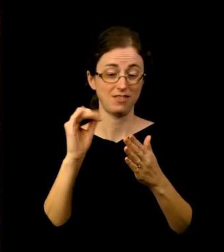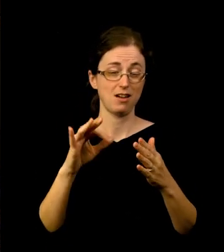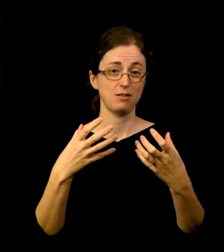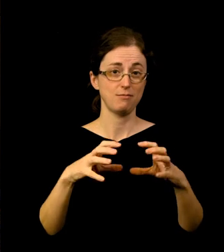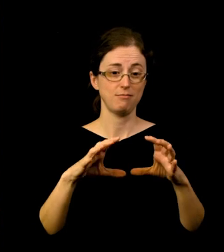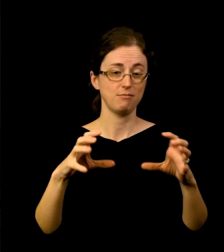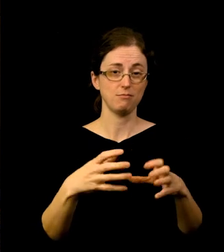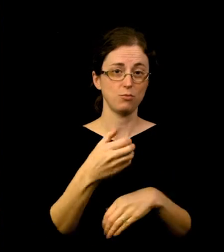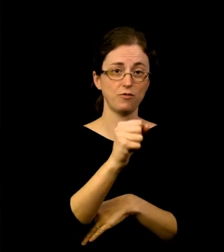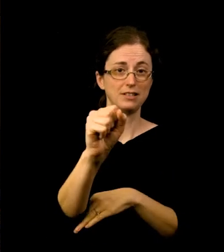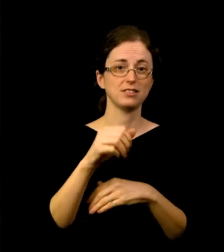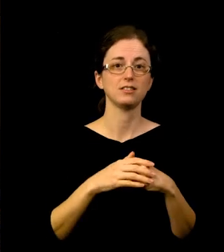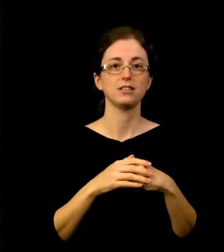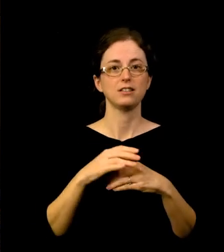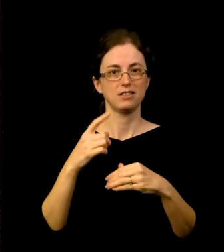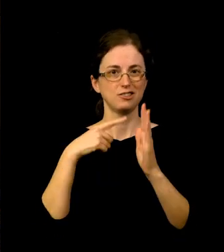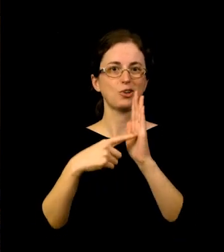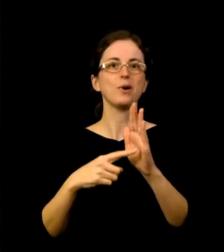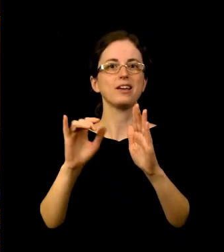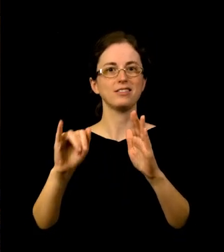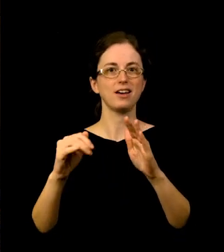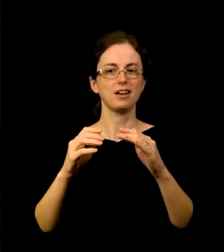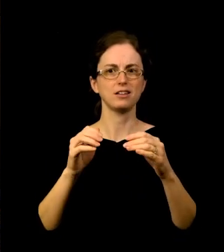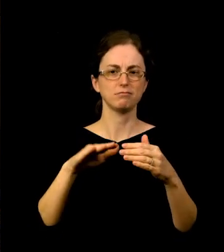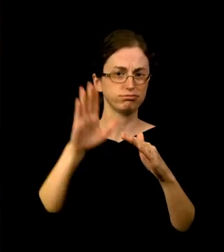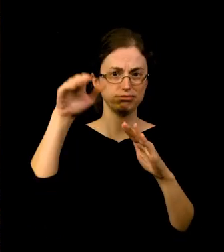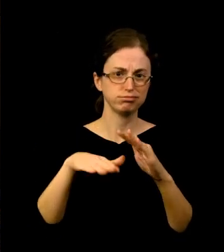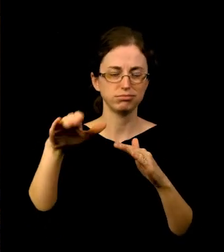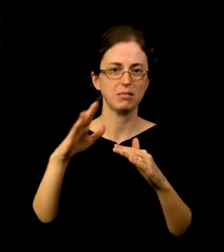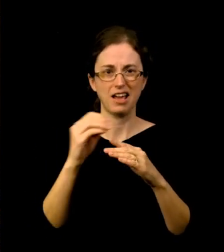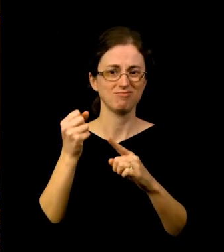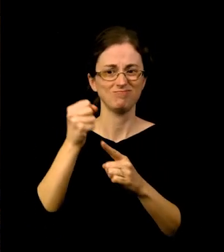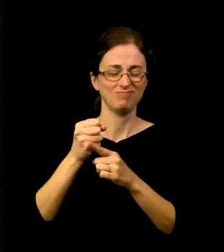in the 1920s and 1930s, it charts the formative decades of the USSR